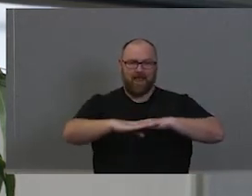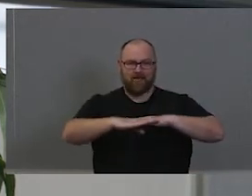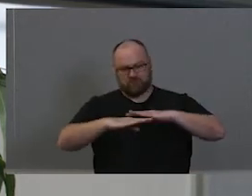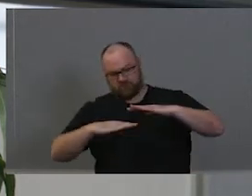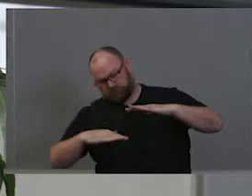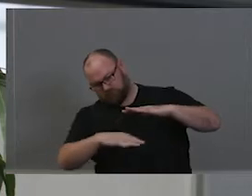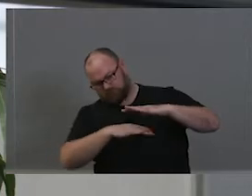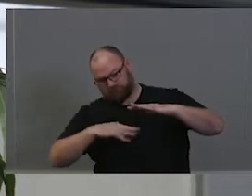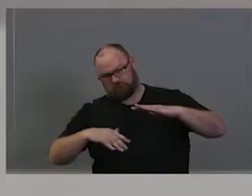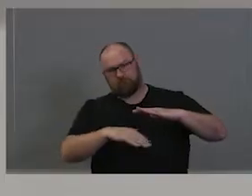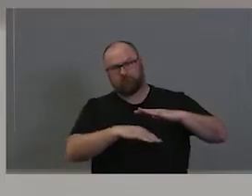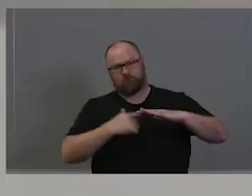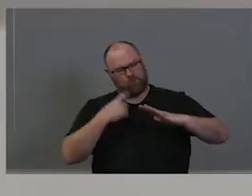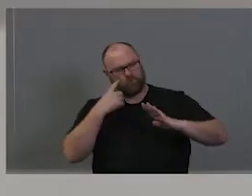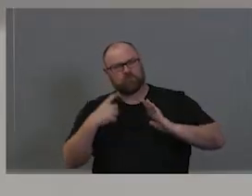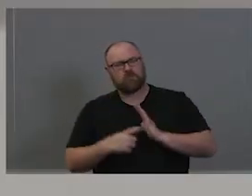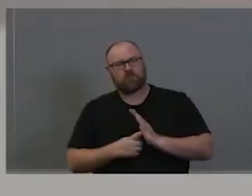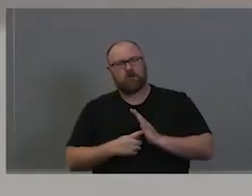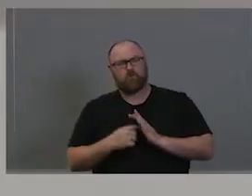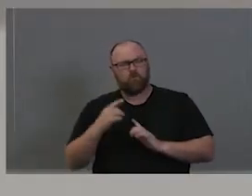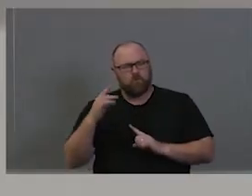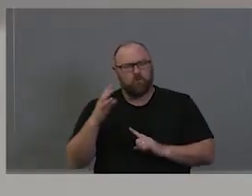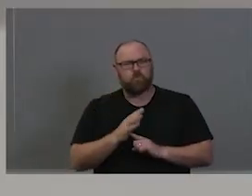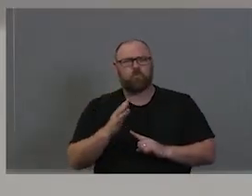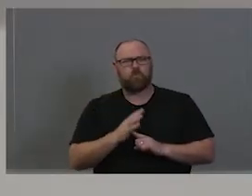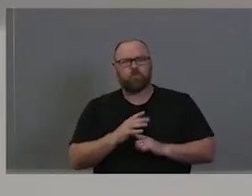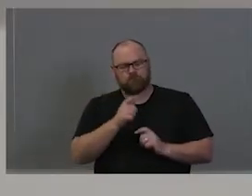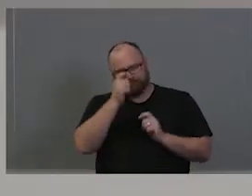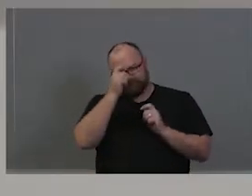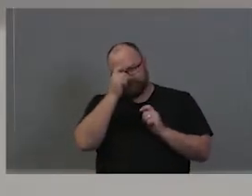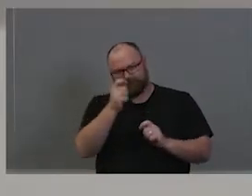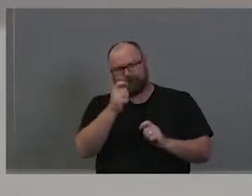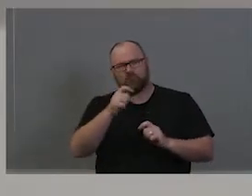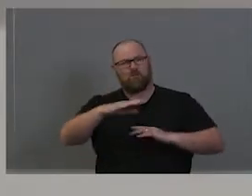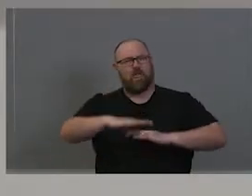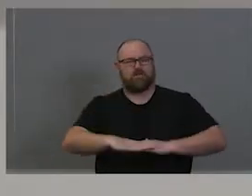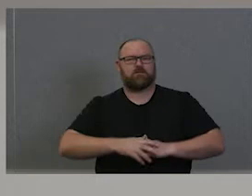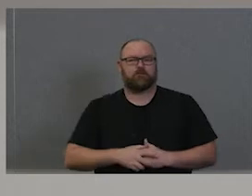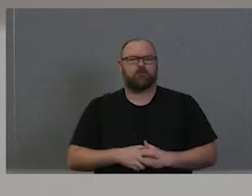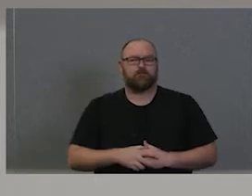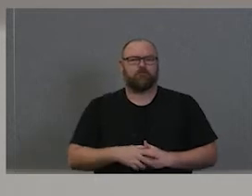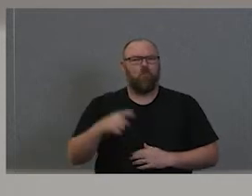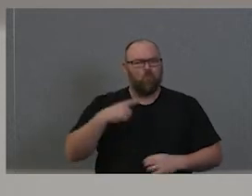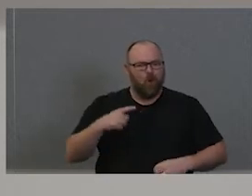how important it is to honour place. And why I say that is because